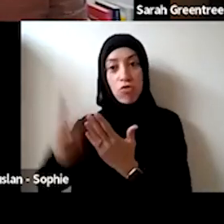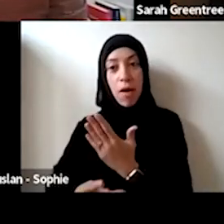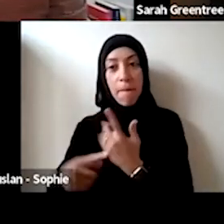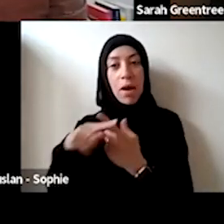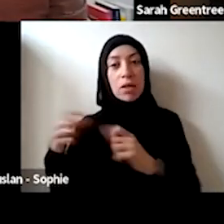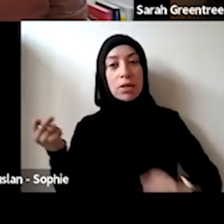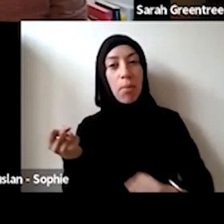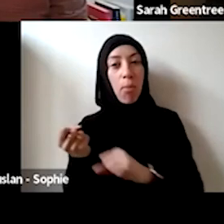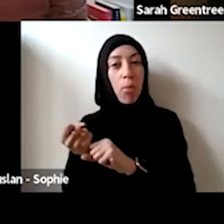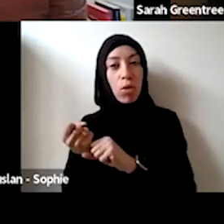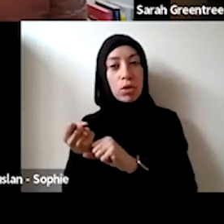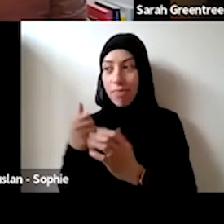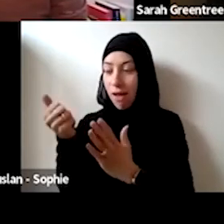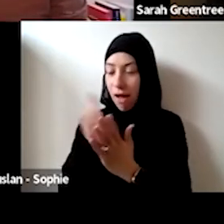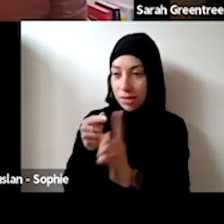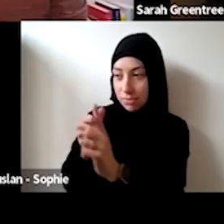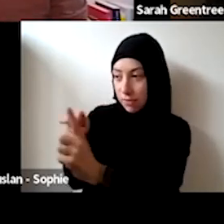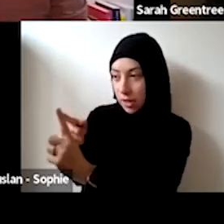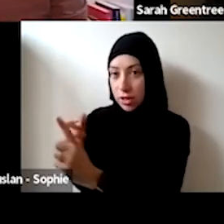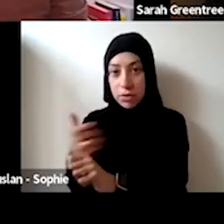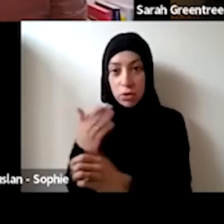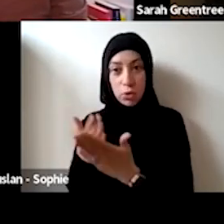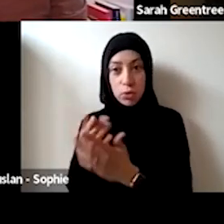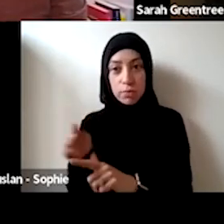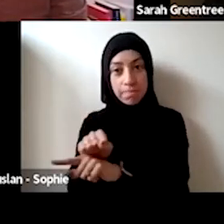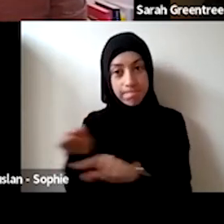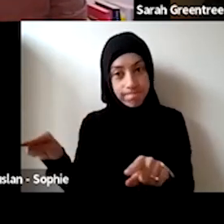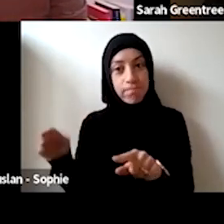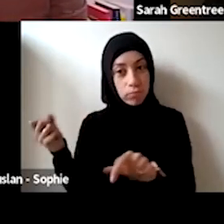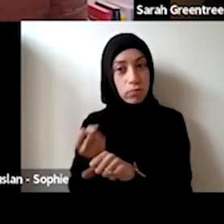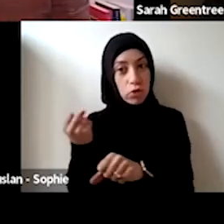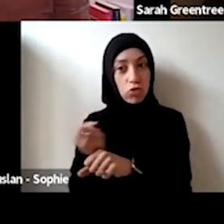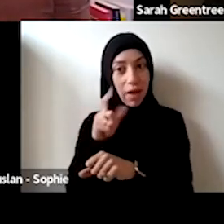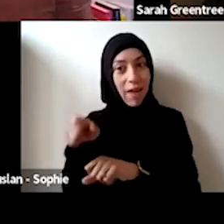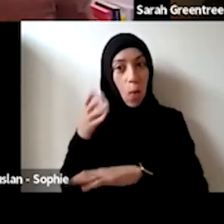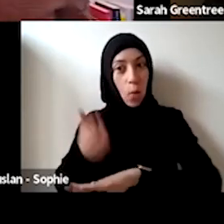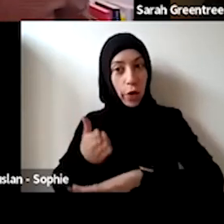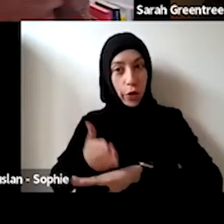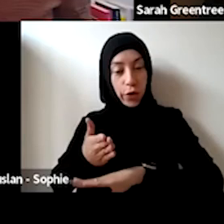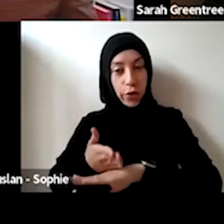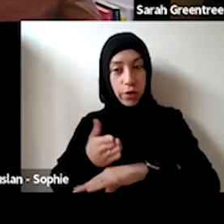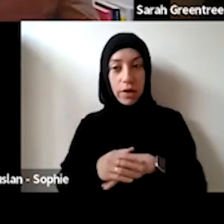operations of an organisation, the artistic program, and supporting artists and artwork is to create that work. And arts, workers to create, to create that work. So I guess all of all of this is sort